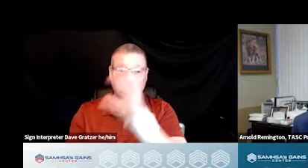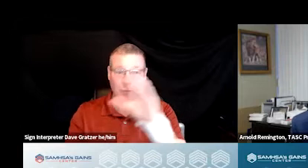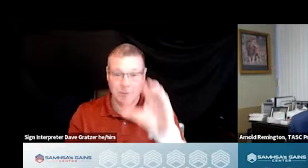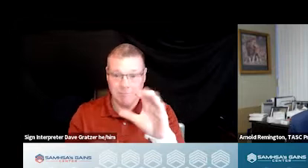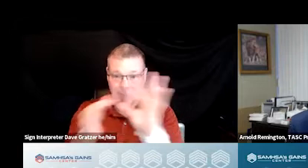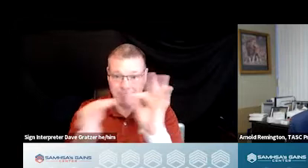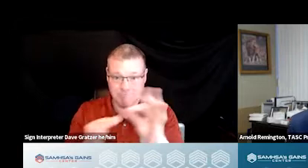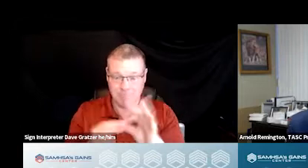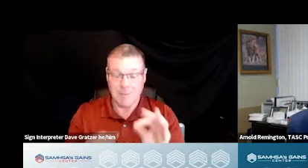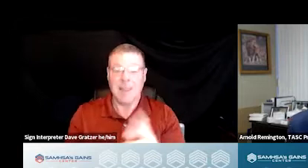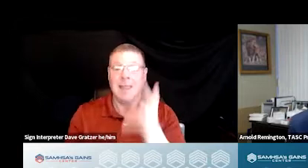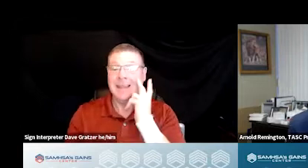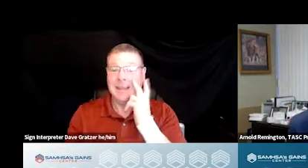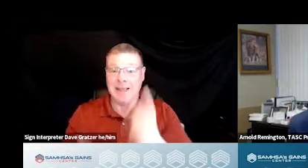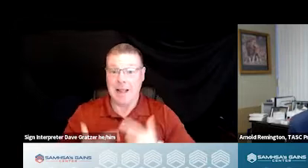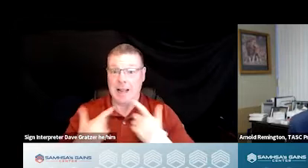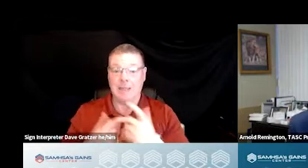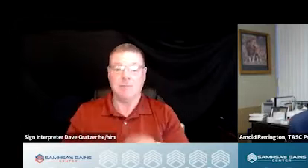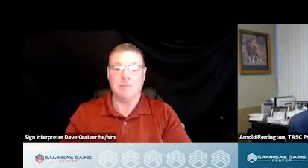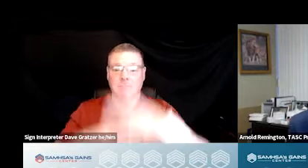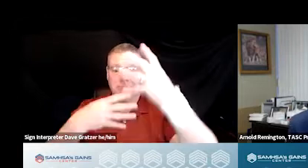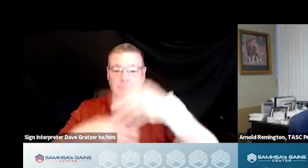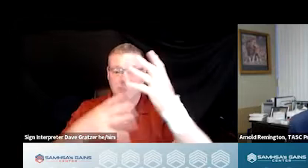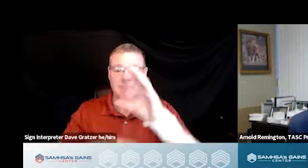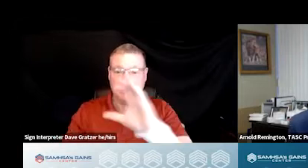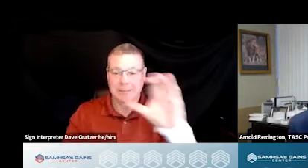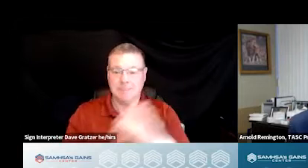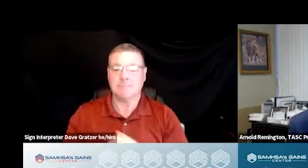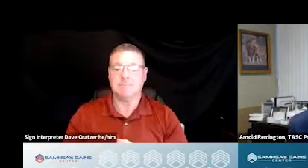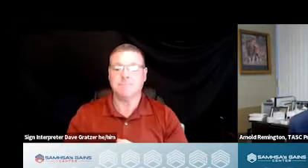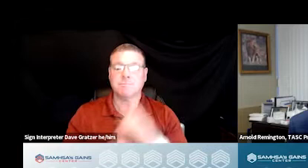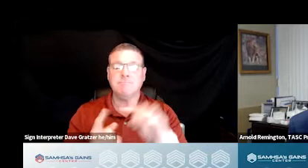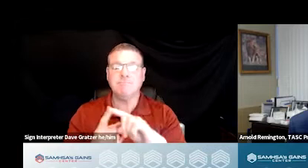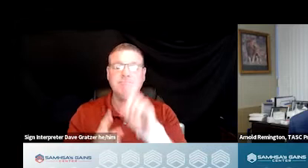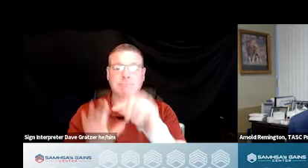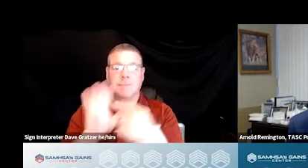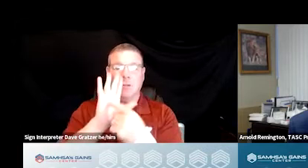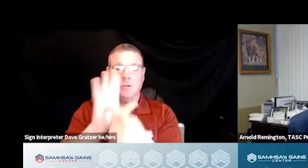To view live captioning, click live transcript CC, and then select show subtitles.